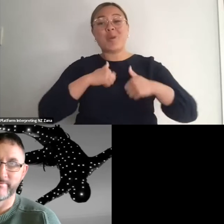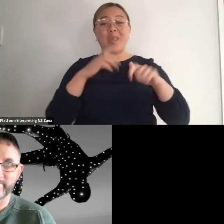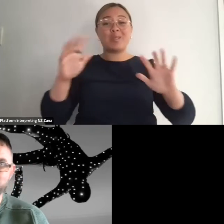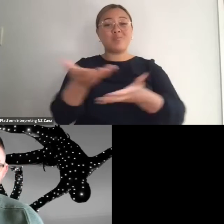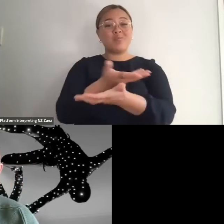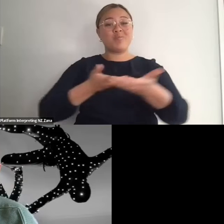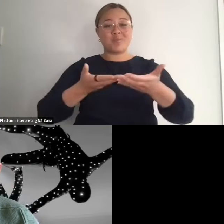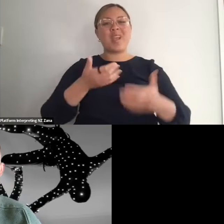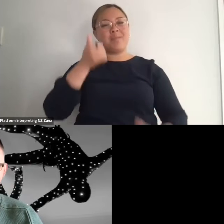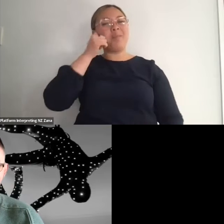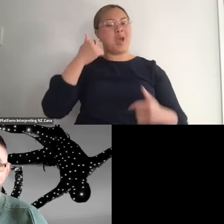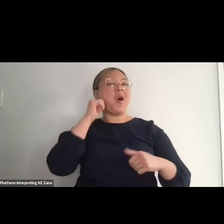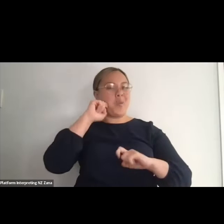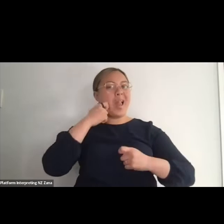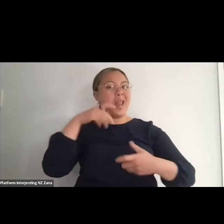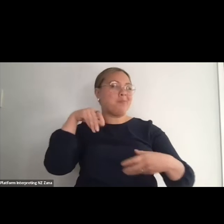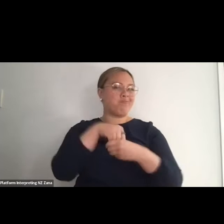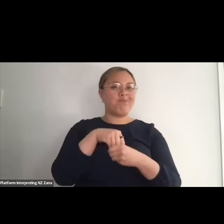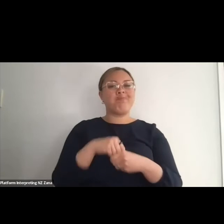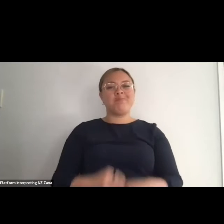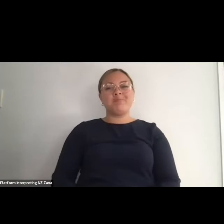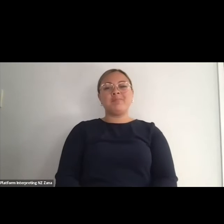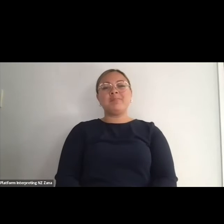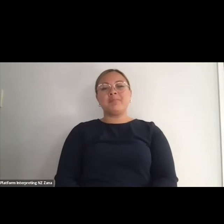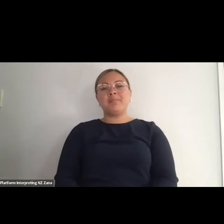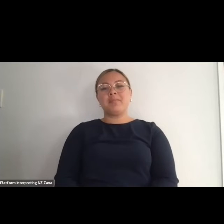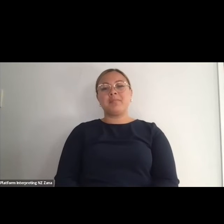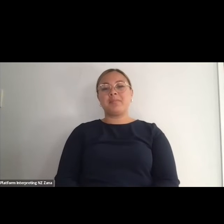Thank you so much Jon. Kia ora and welcome everyone,